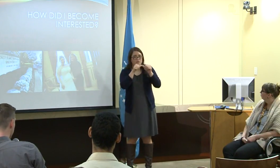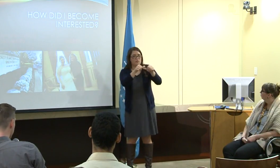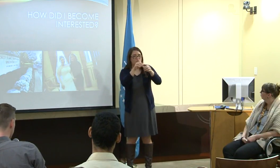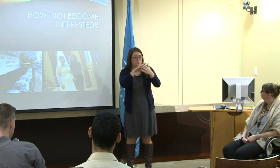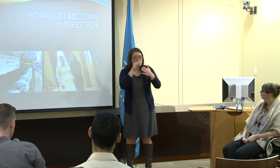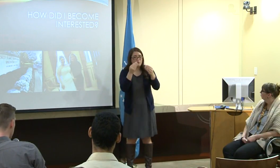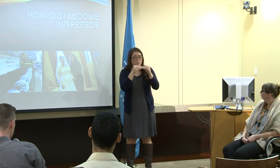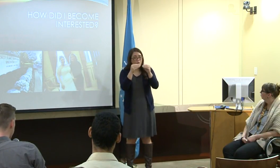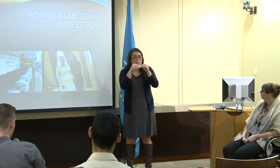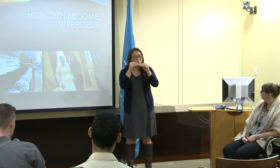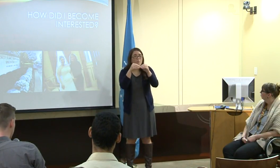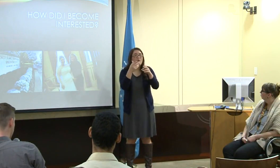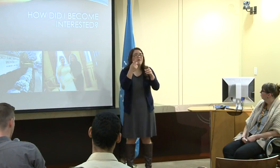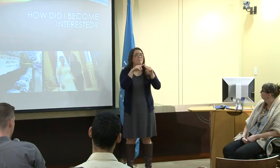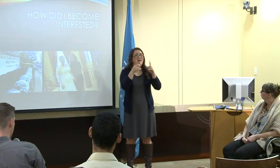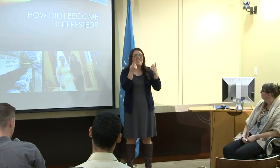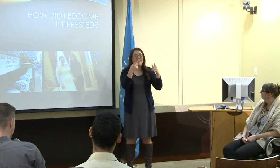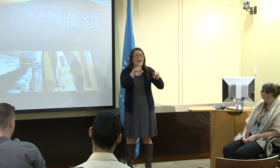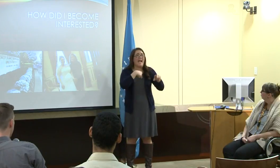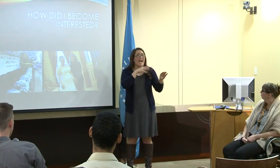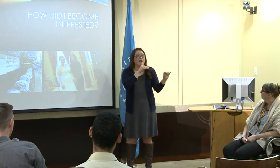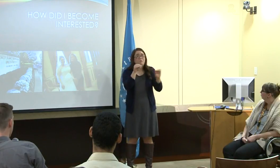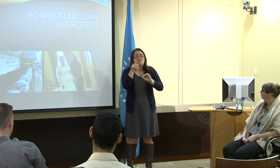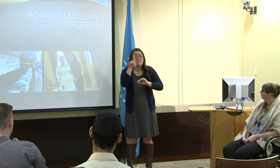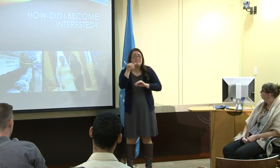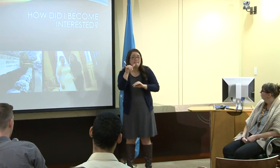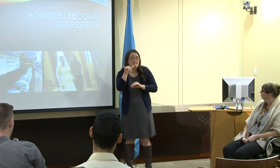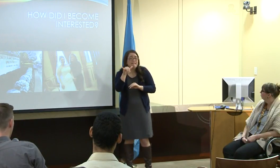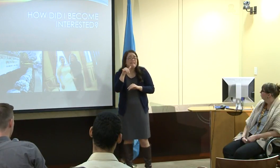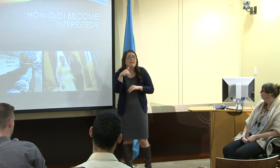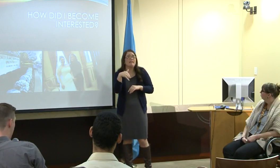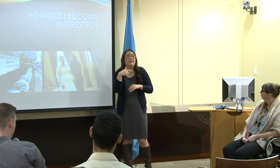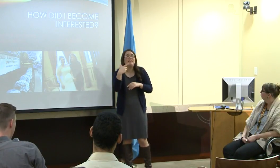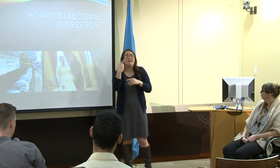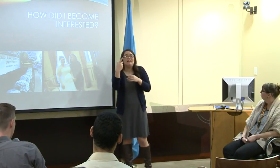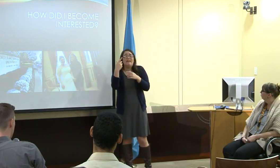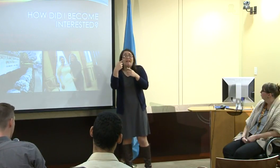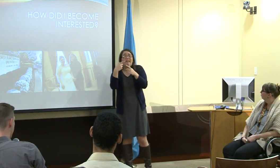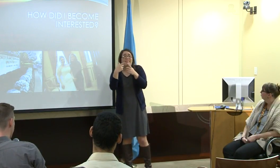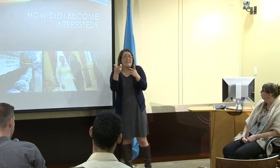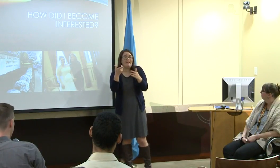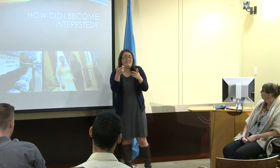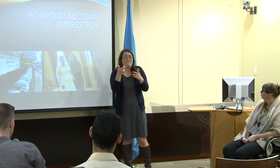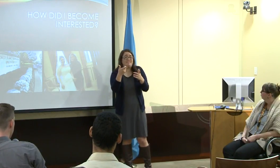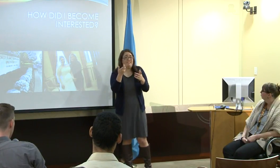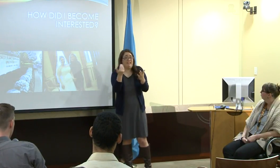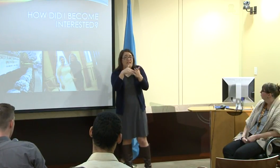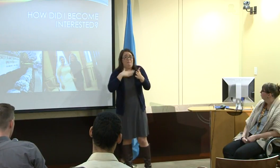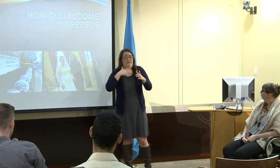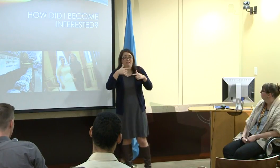As I started to learn, at that time that I moved to Kentucky,